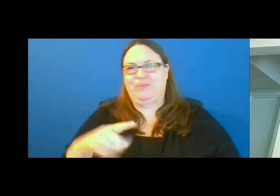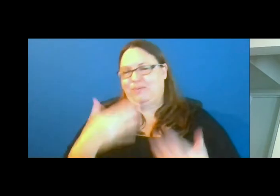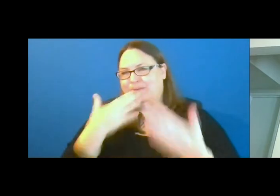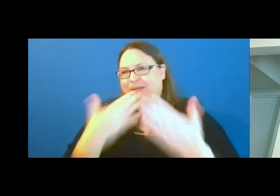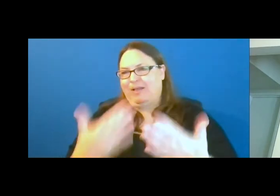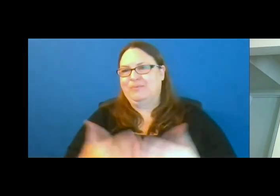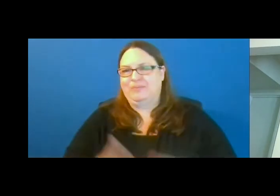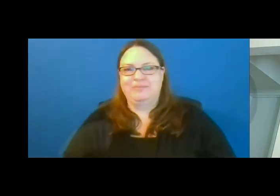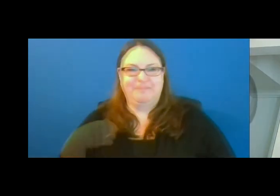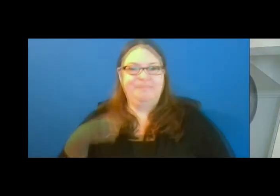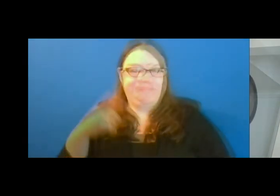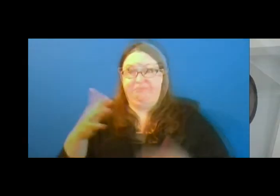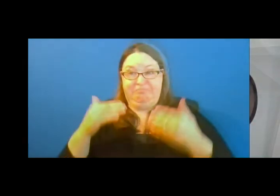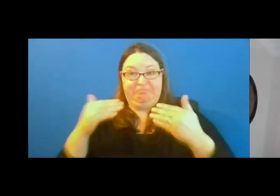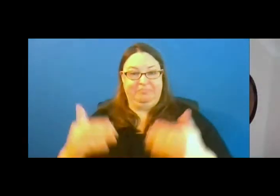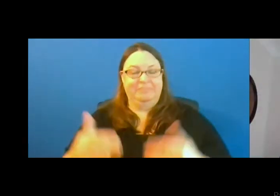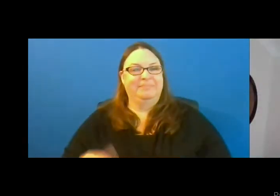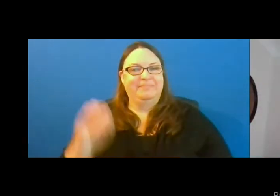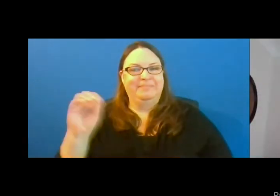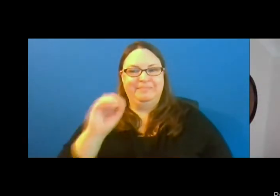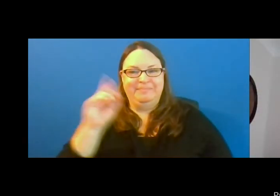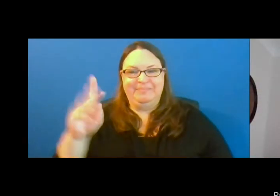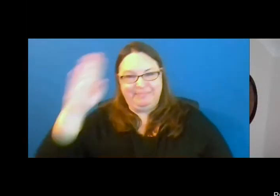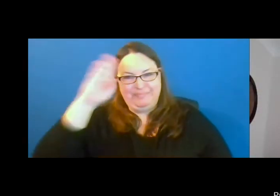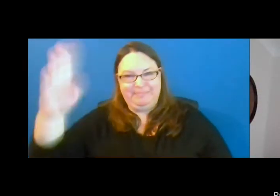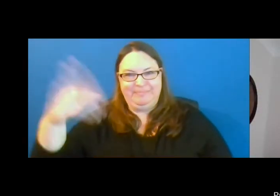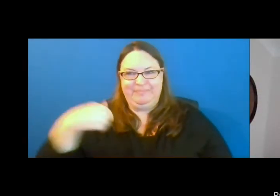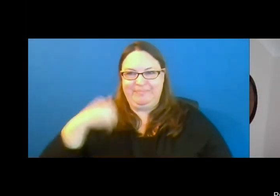Thank you. Hello, my name is Angie Herrera.